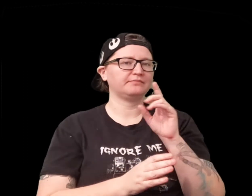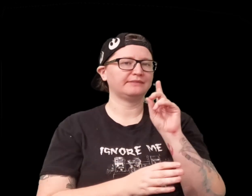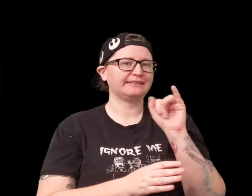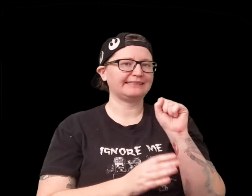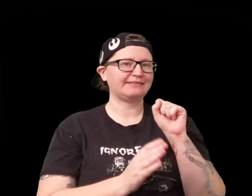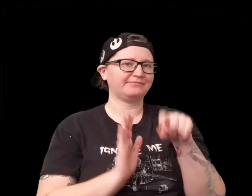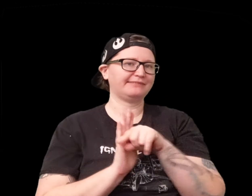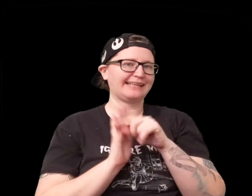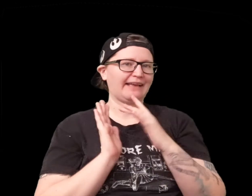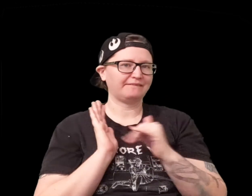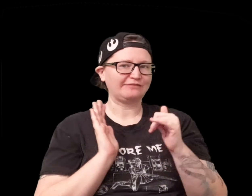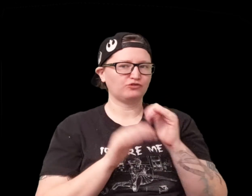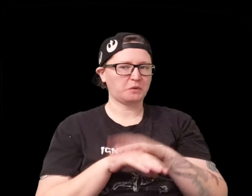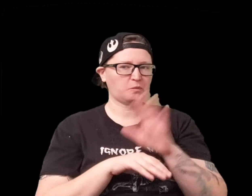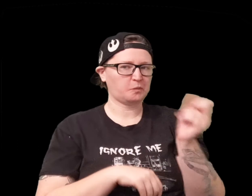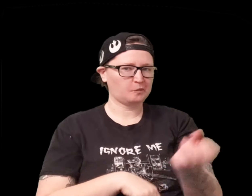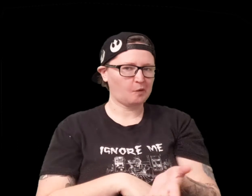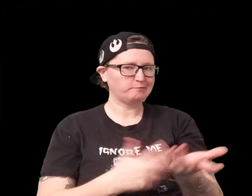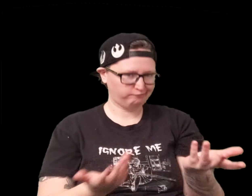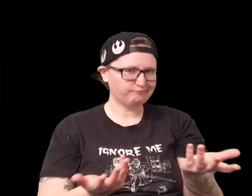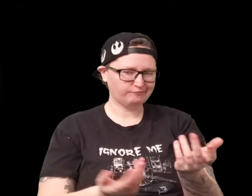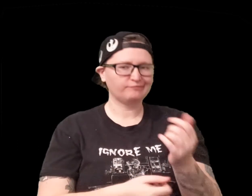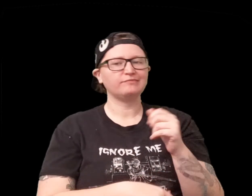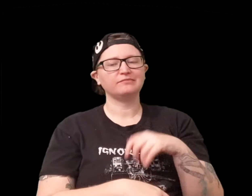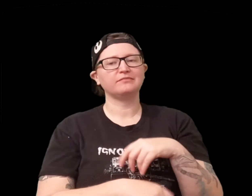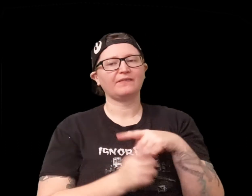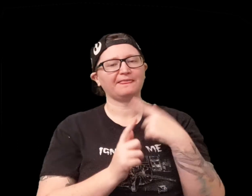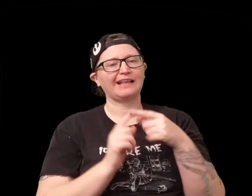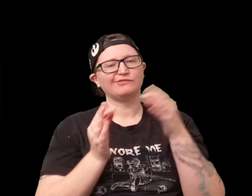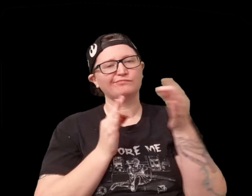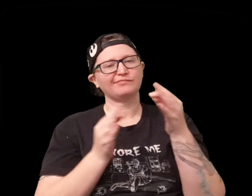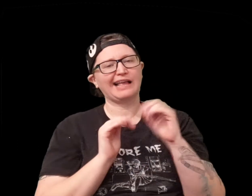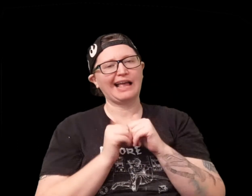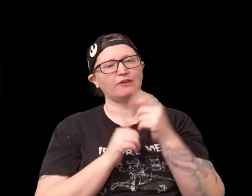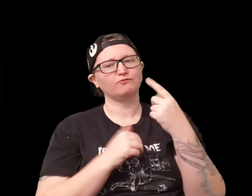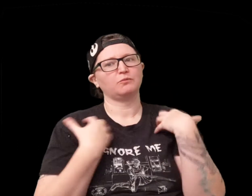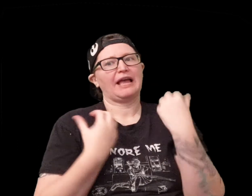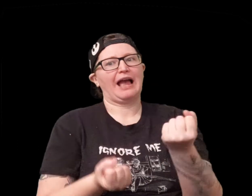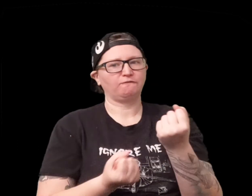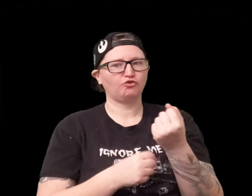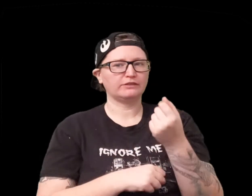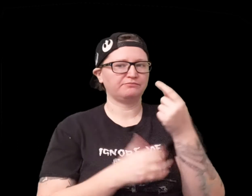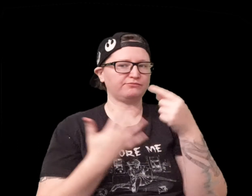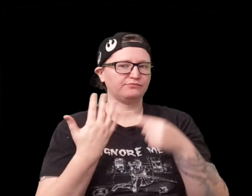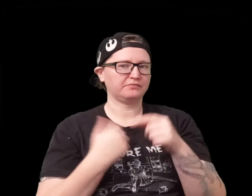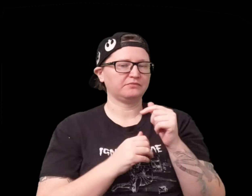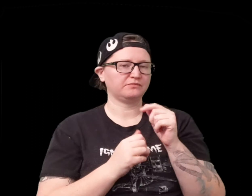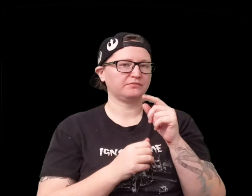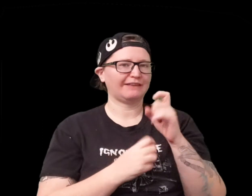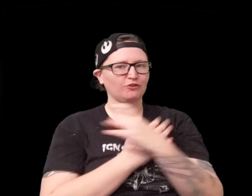so that can cause a disadvantage um with your role and then it just explains how you can recover